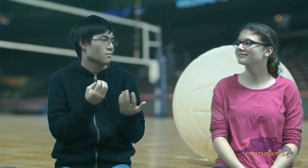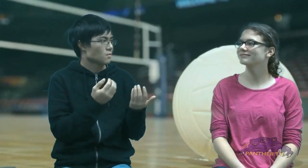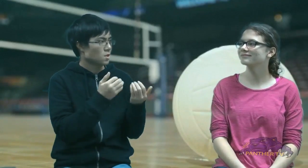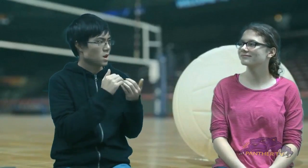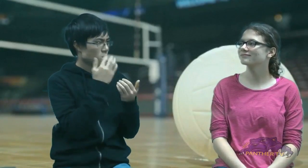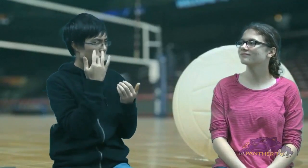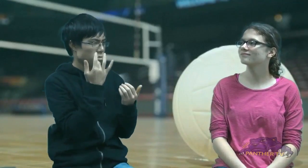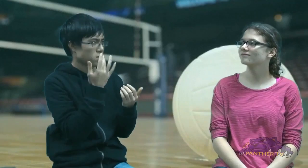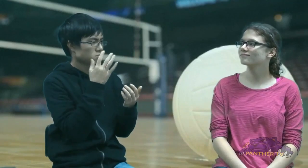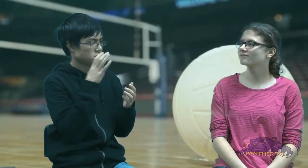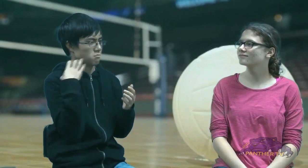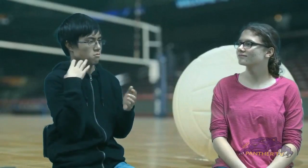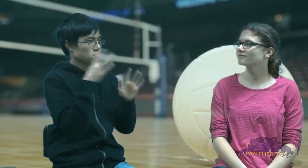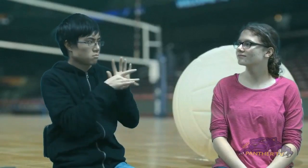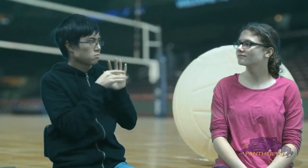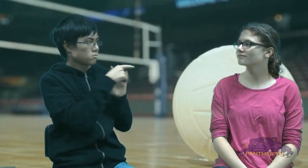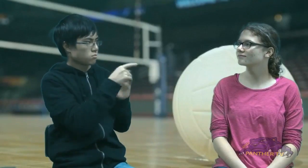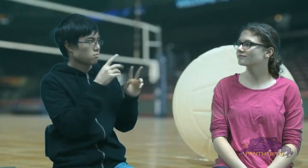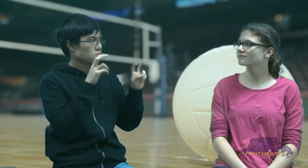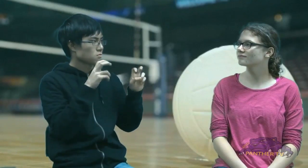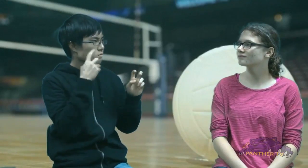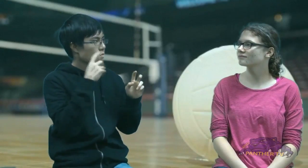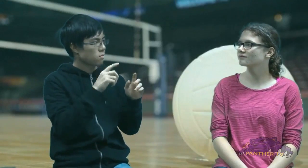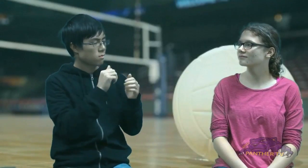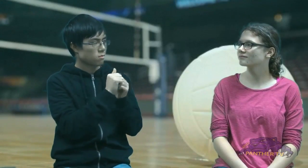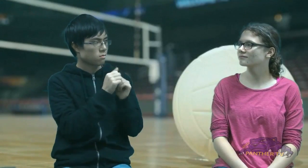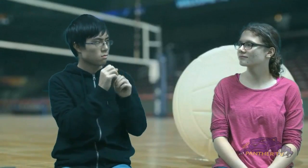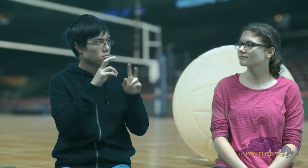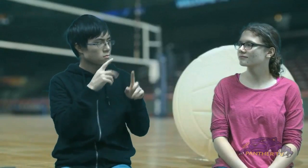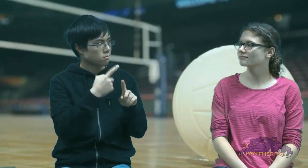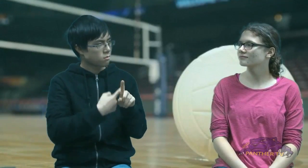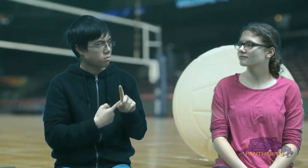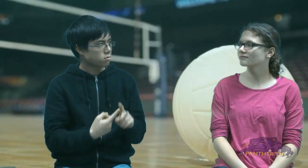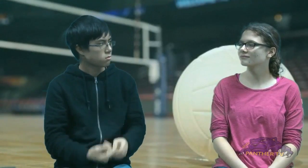So, do you know why your coaches pick you as the Athlete of the Month?